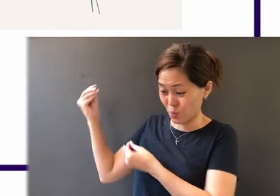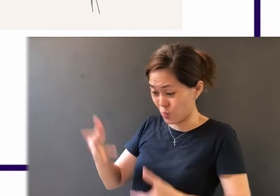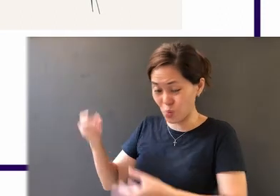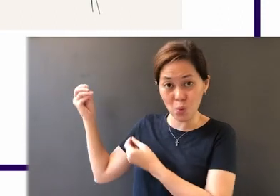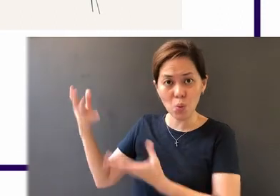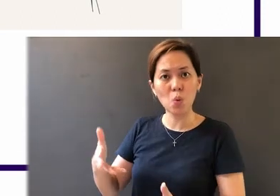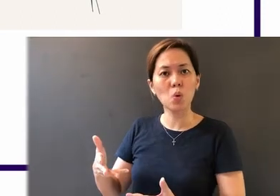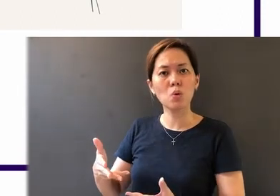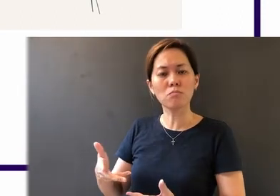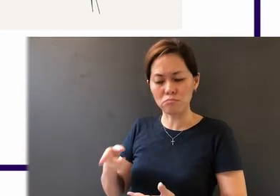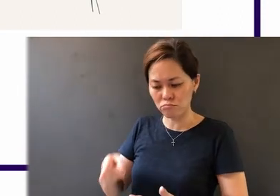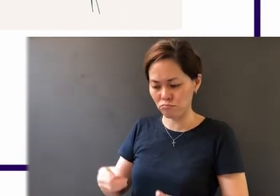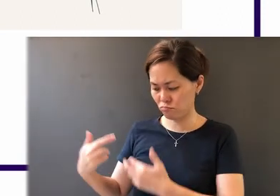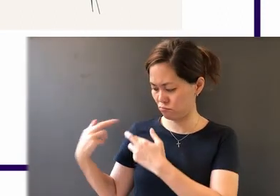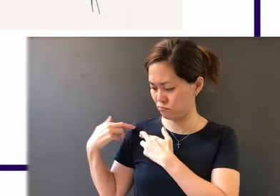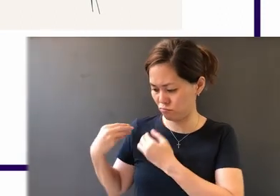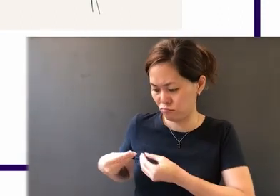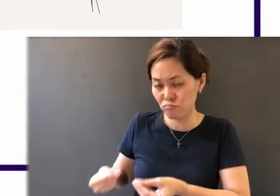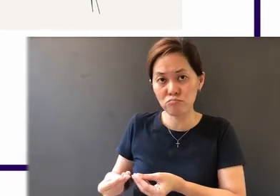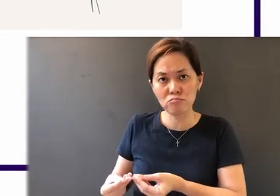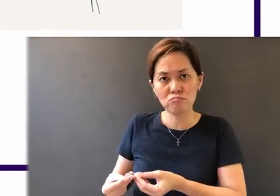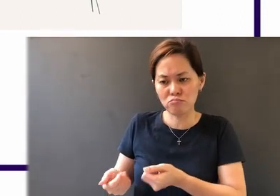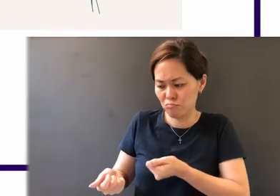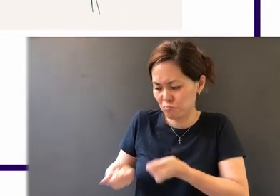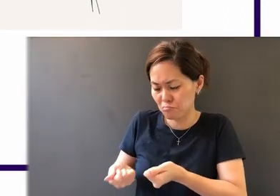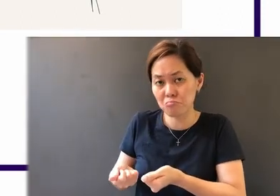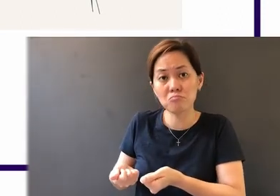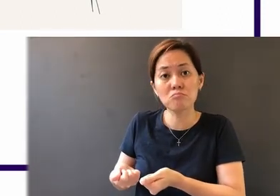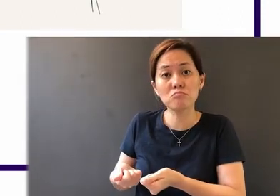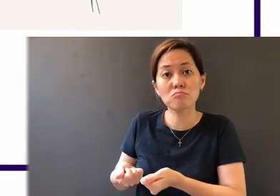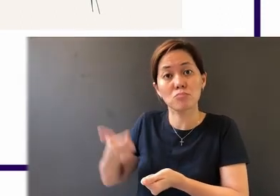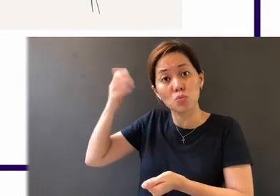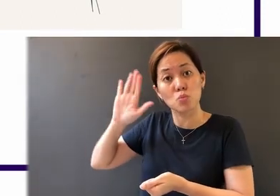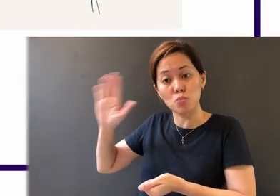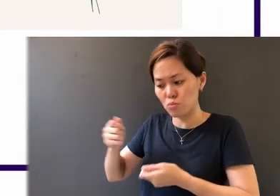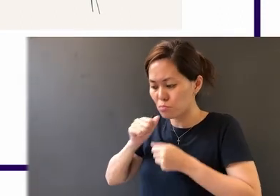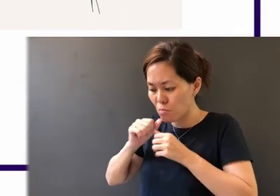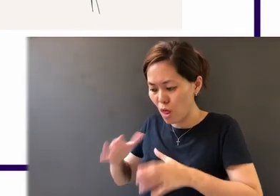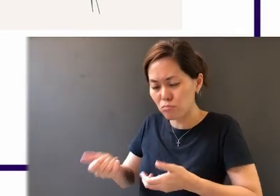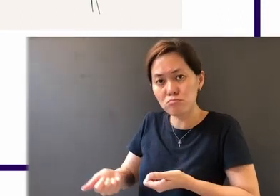been given the responsibility to steward God's blessing.